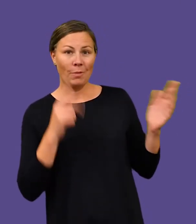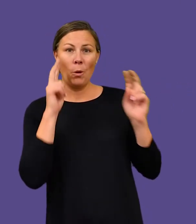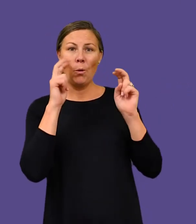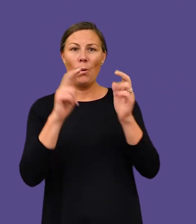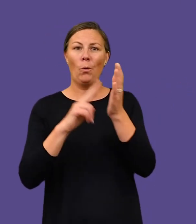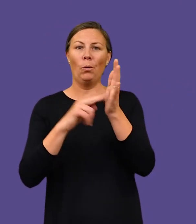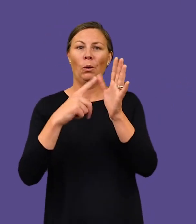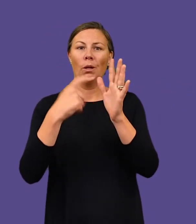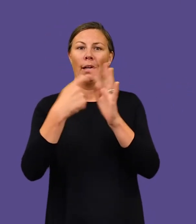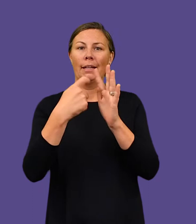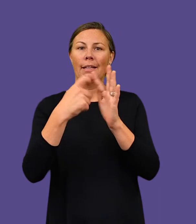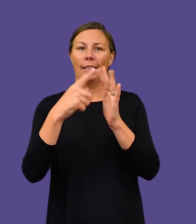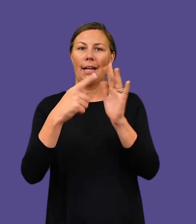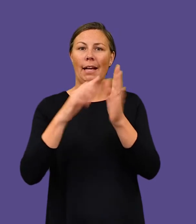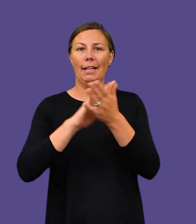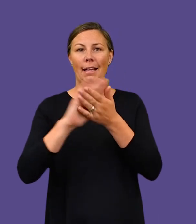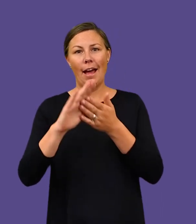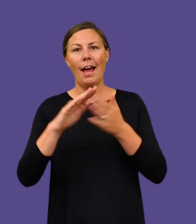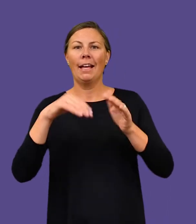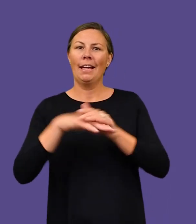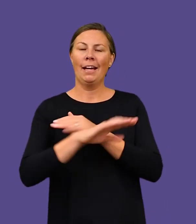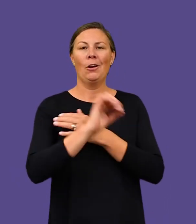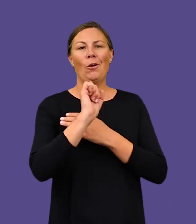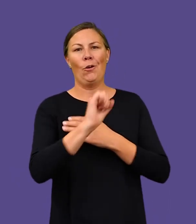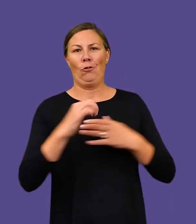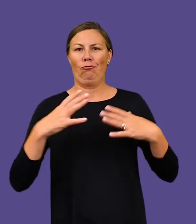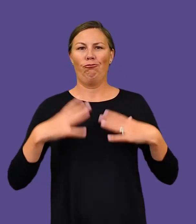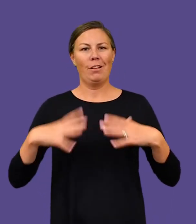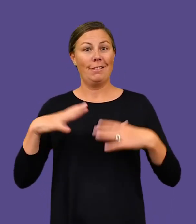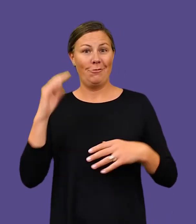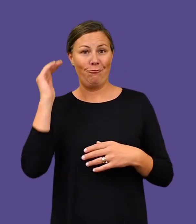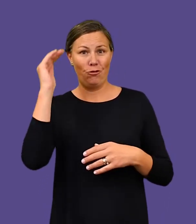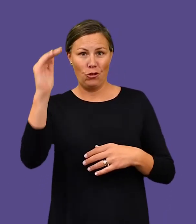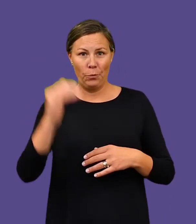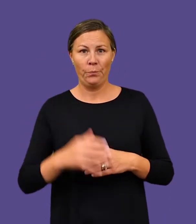The title is Nakkiah in her dressing room.